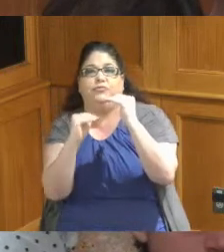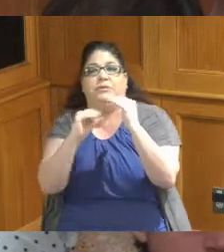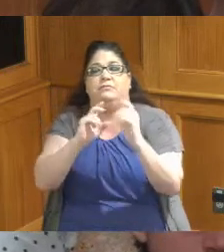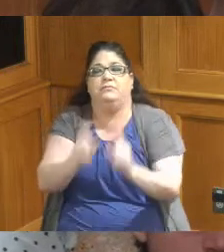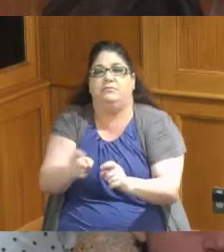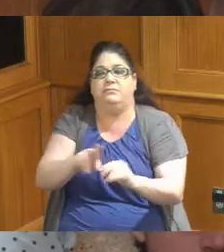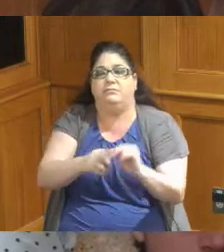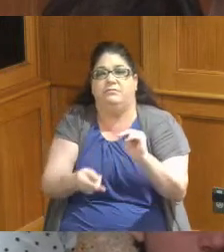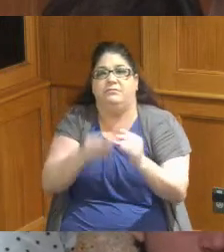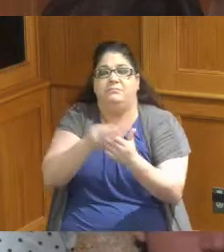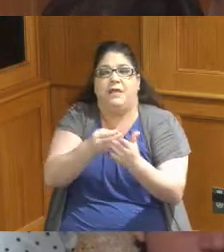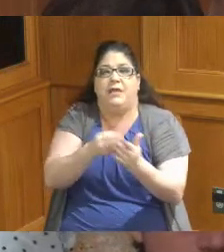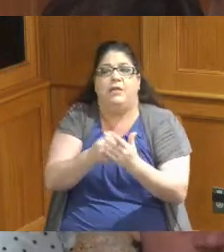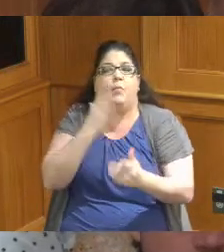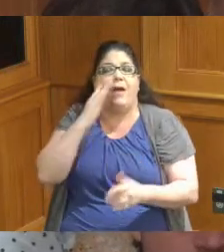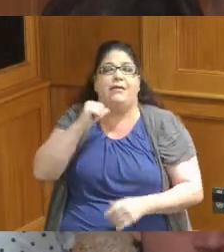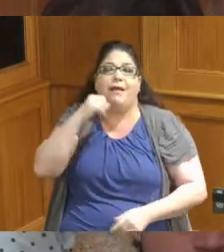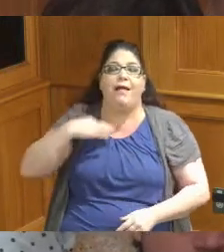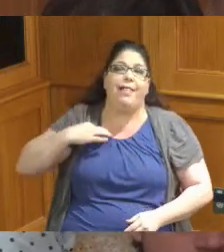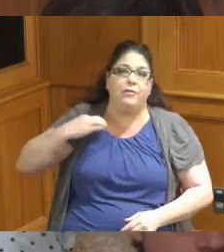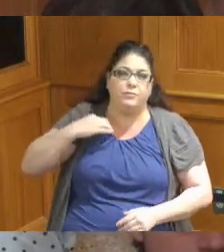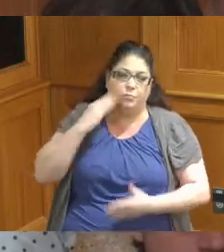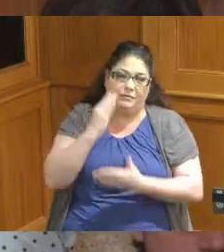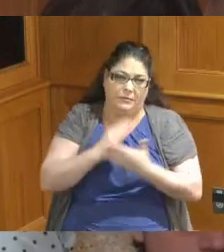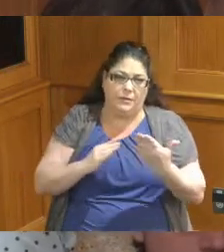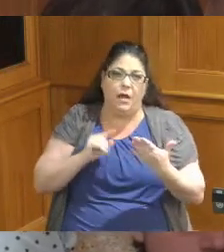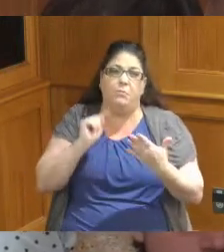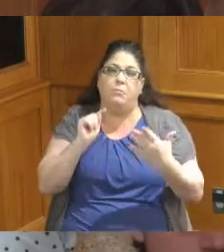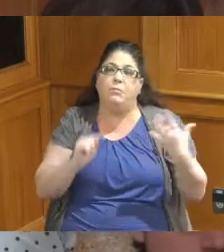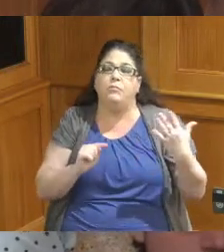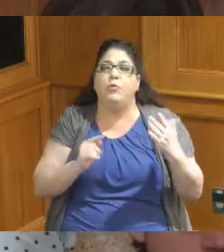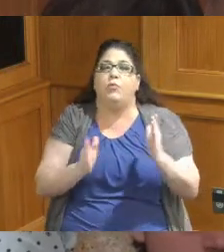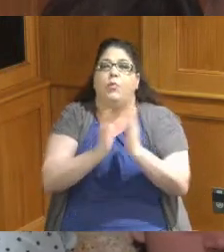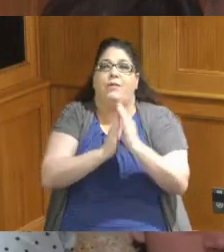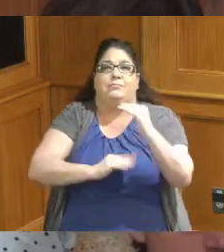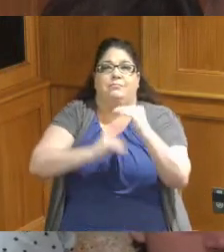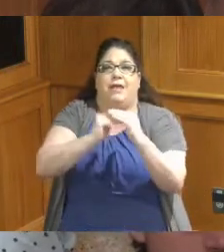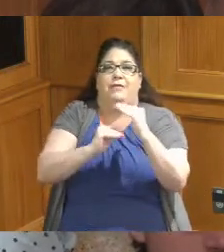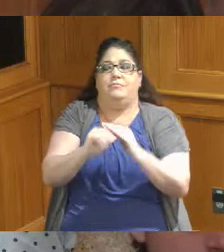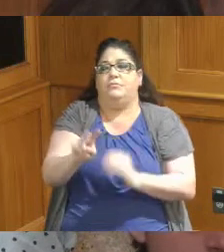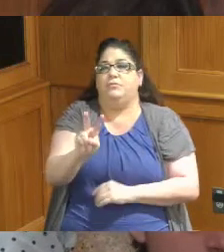was just based off the eligibility criteria that you could only request at maximum 225,000